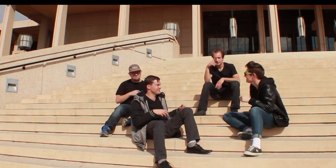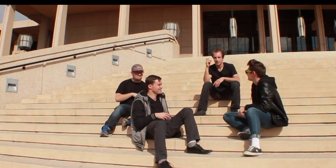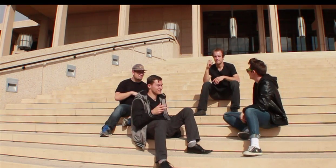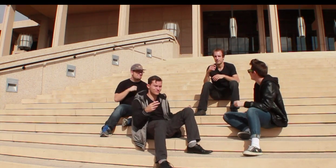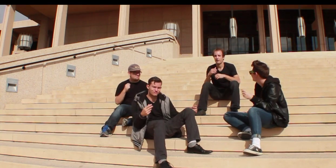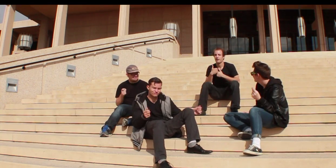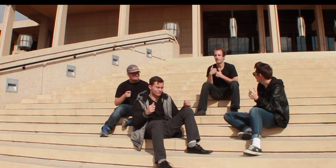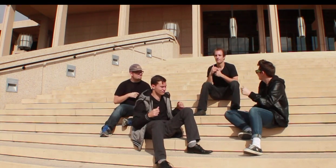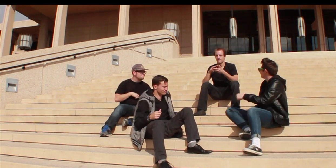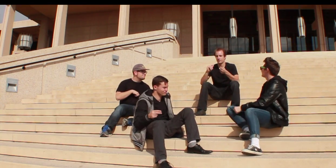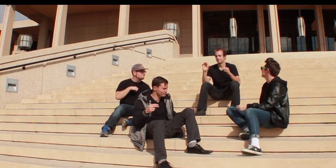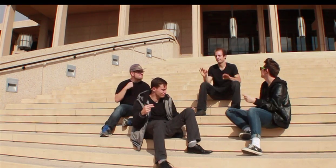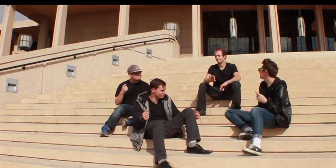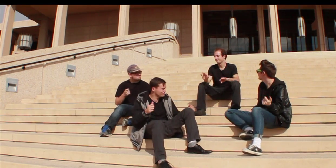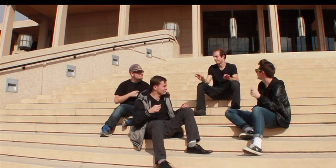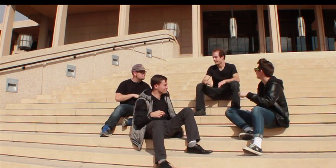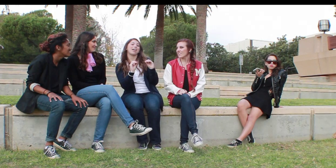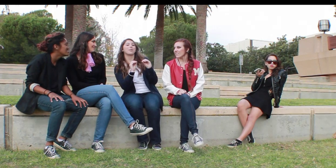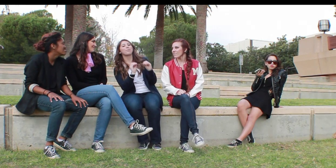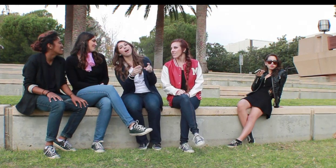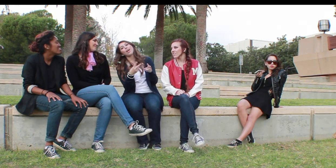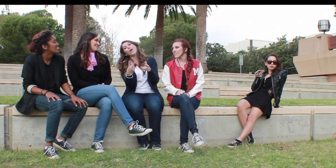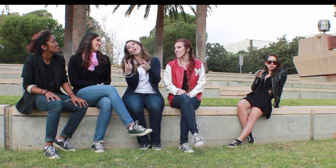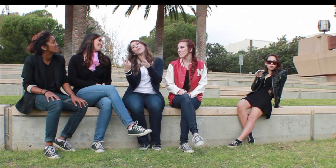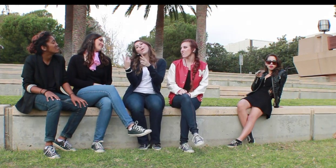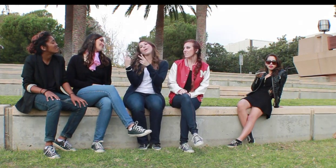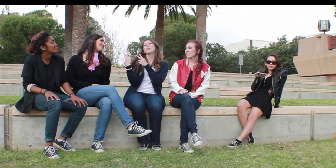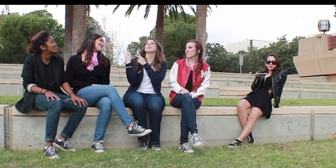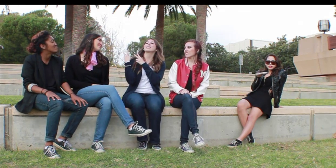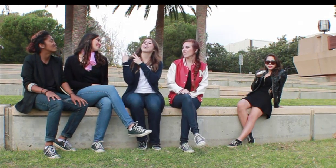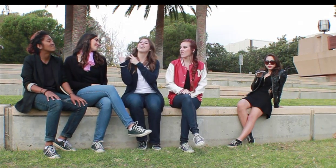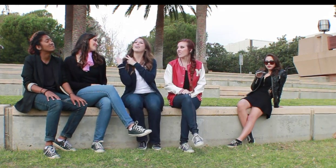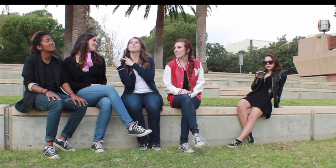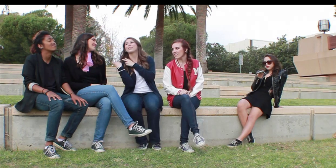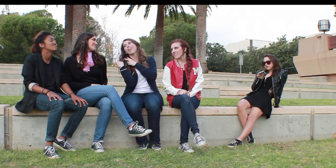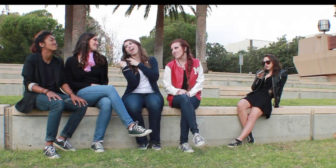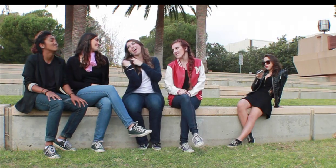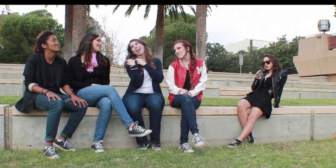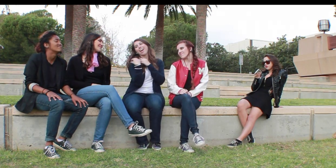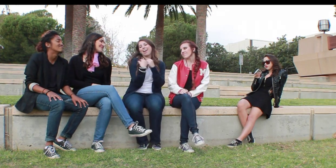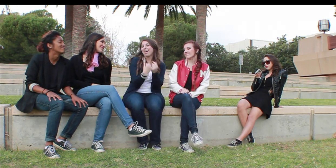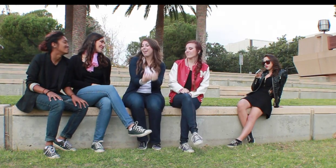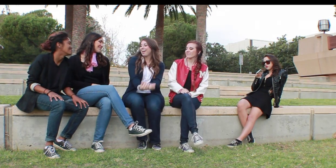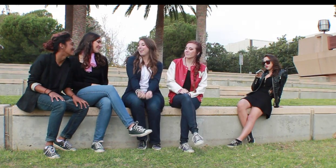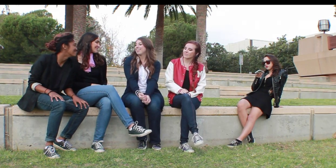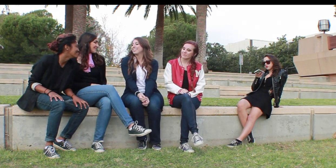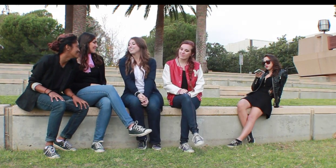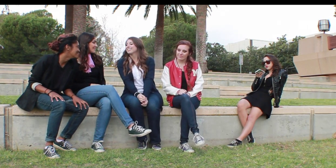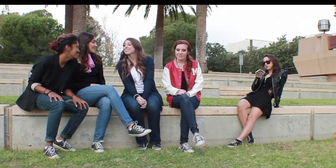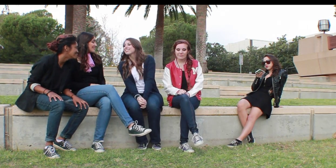Both: Summer fling don't mean a thing, but oh oh those summer nights!